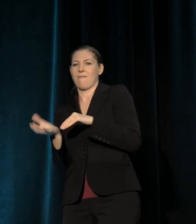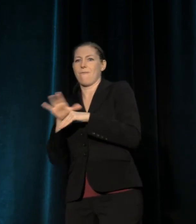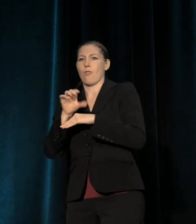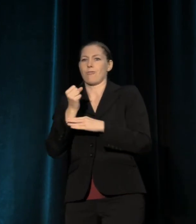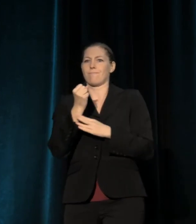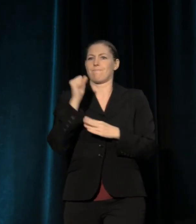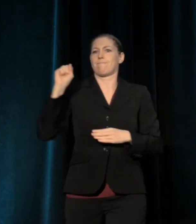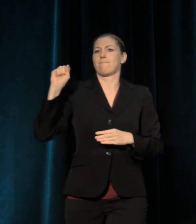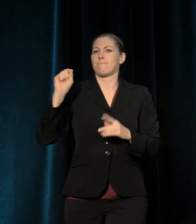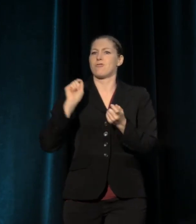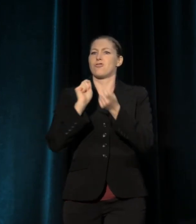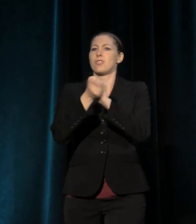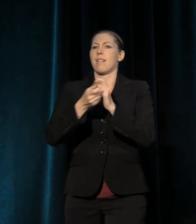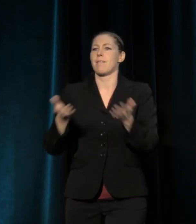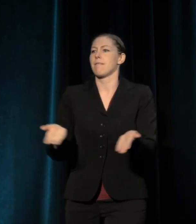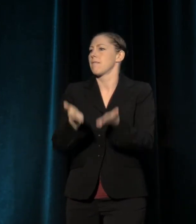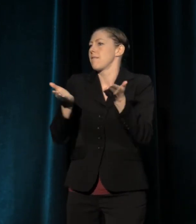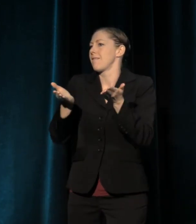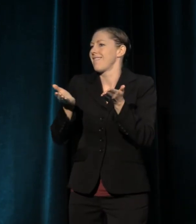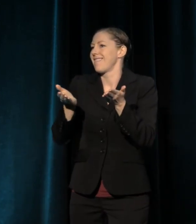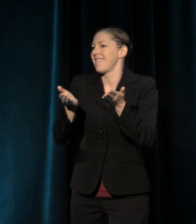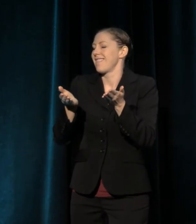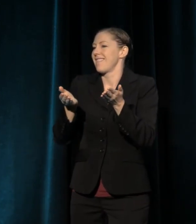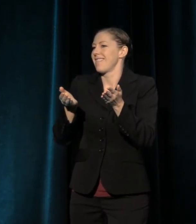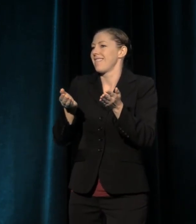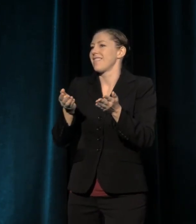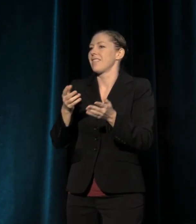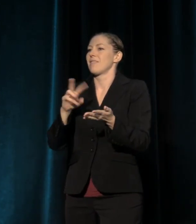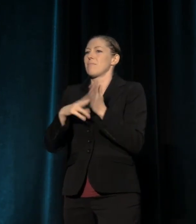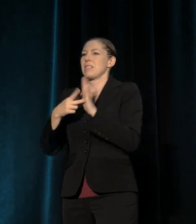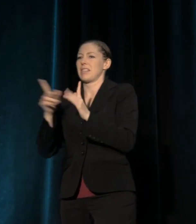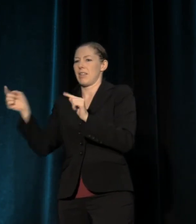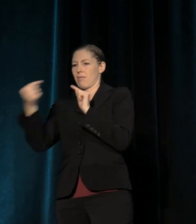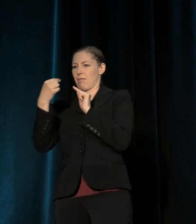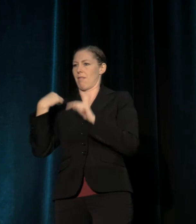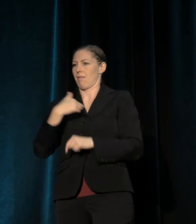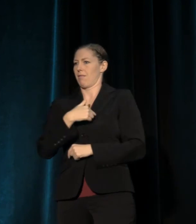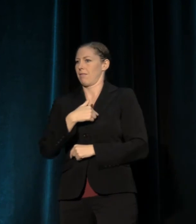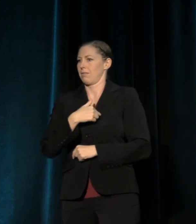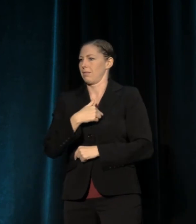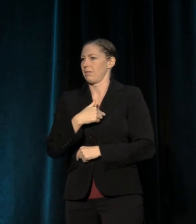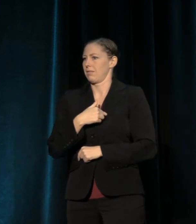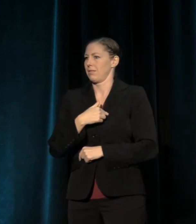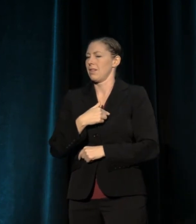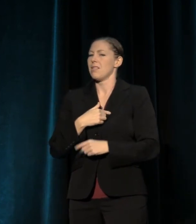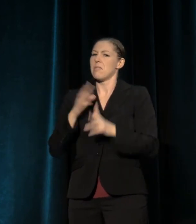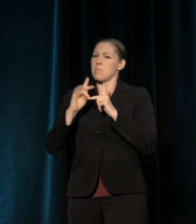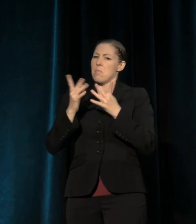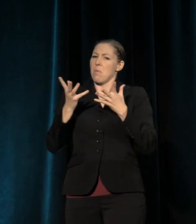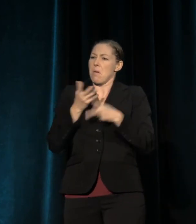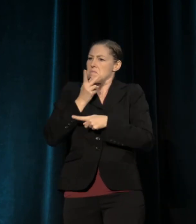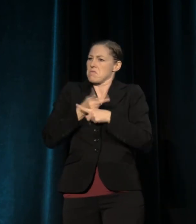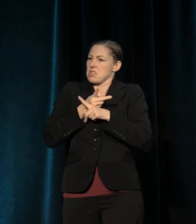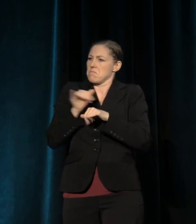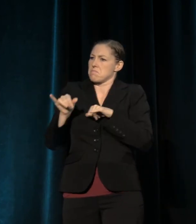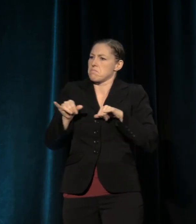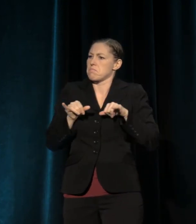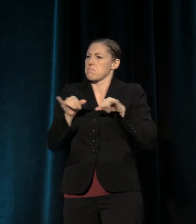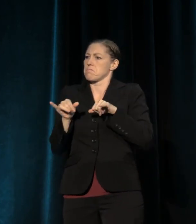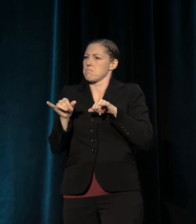Why those who want to preserve the status quo, preserve inequality, and privilege, and terror, and the death spiral,